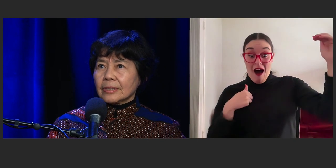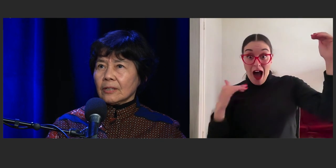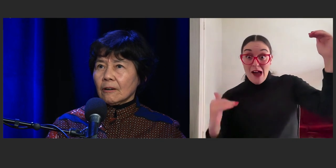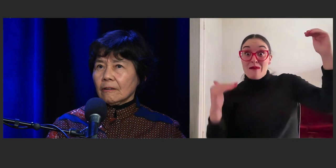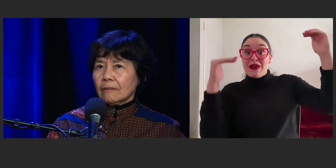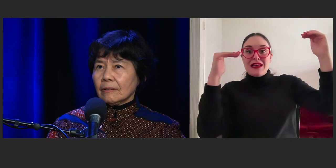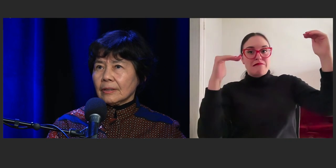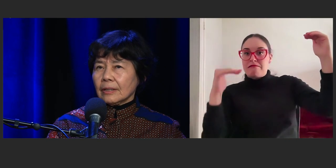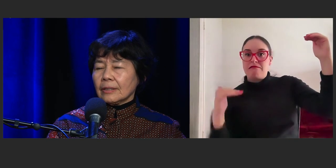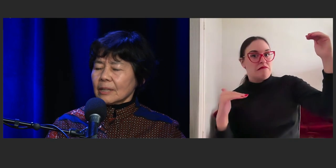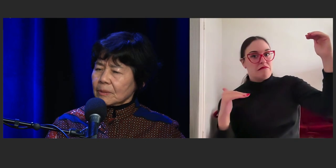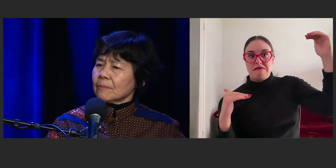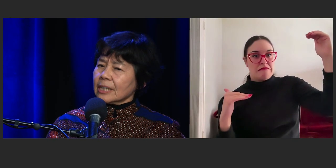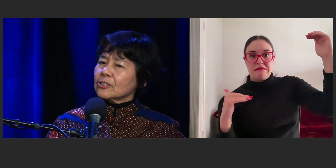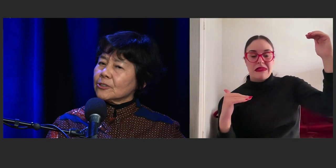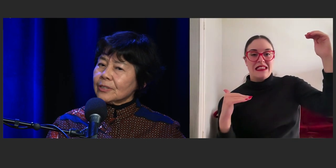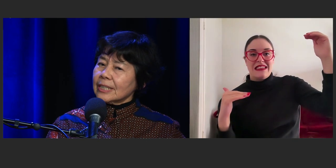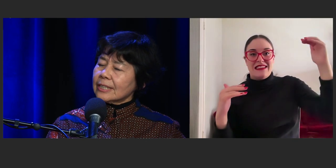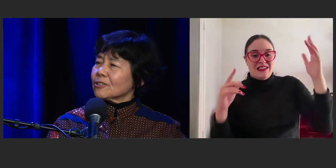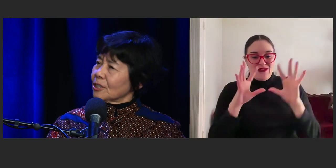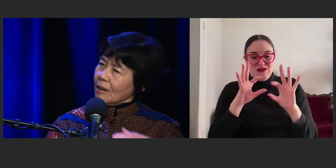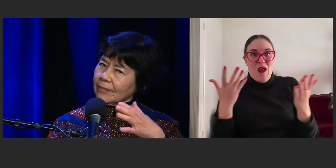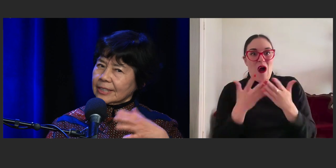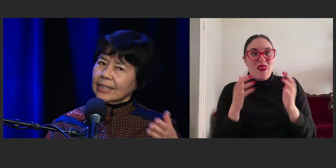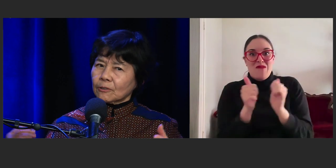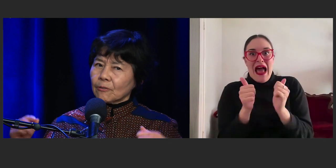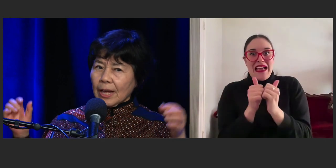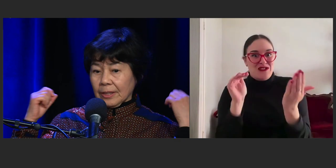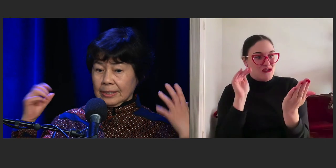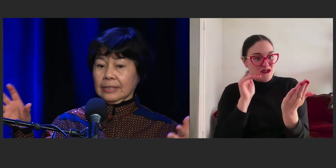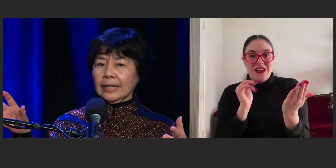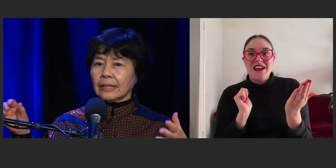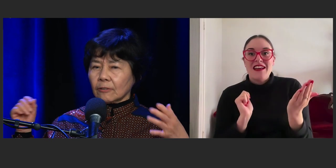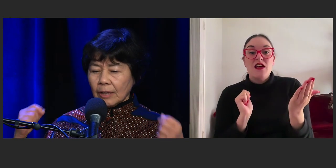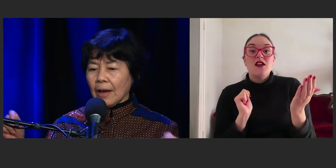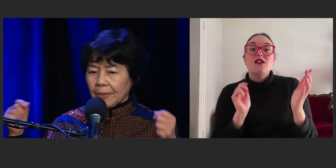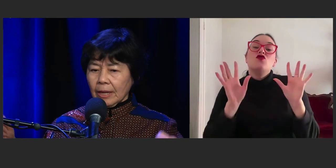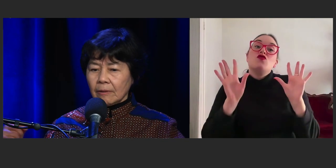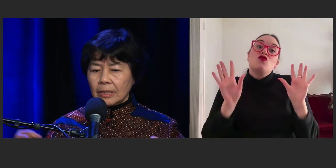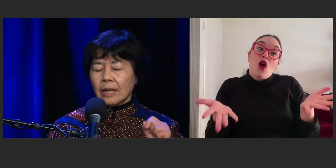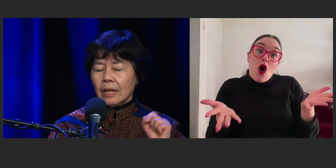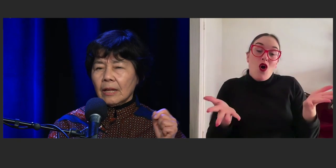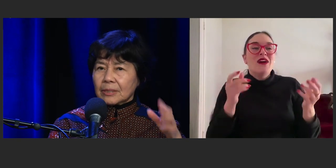So, sometimes I do need to, having said all that, that getting it all out there